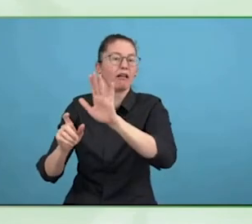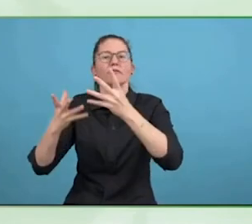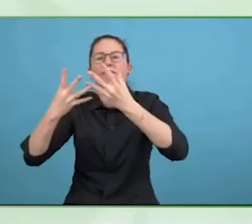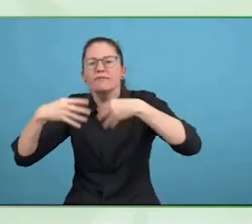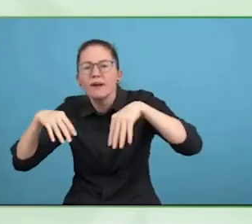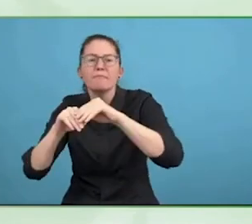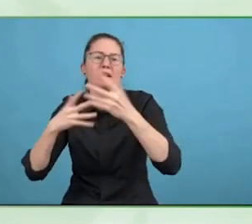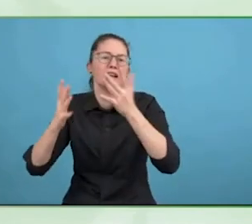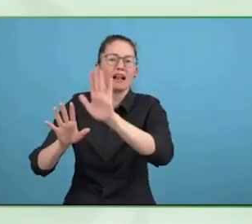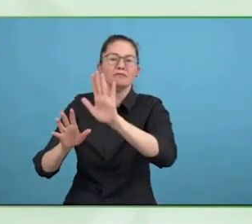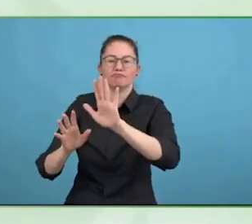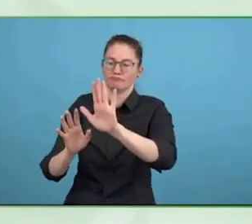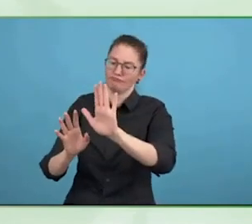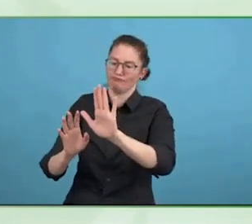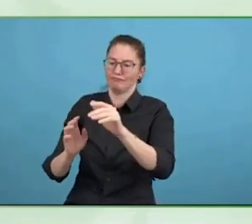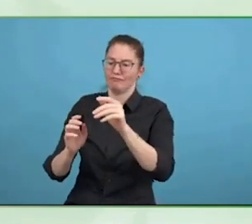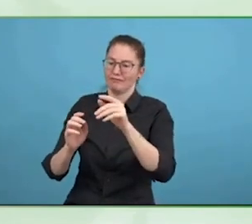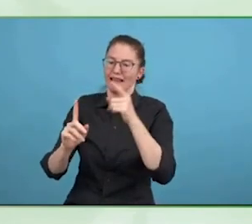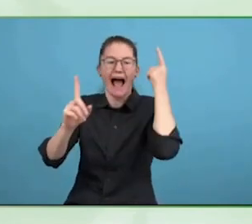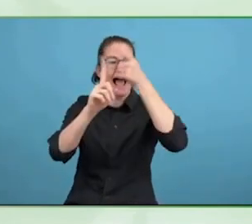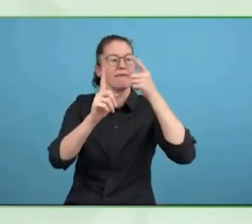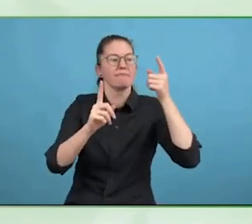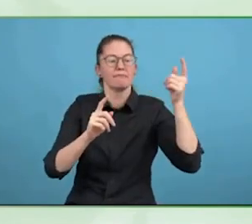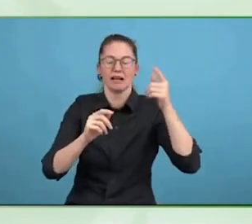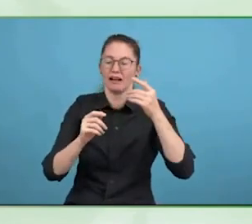types of support that are not provided, so maybe that is the